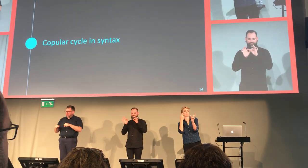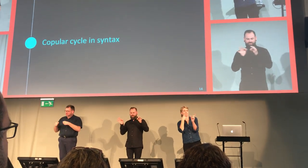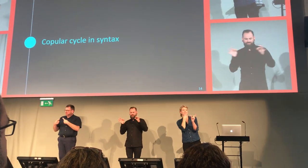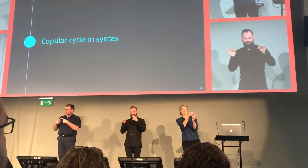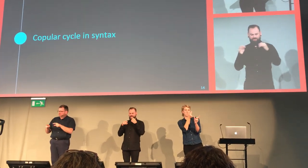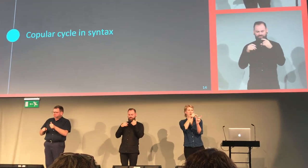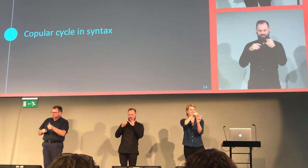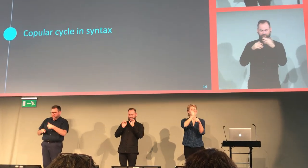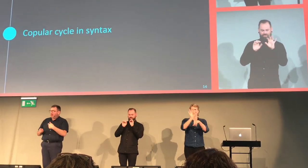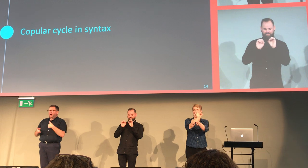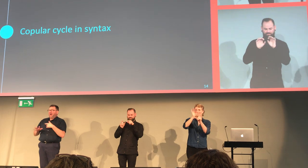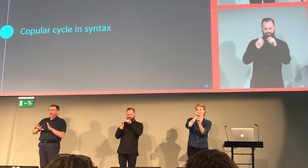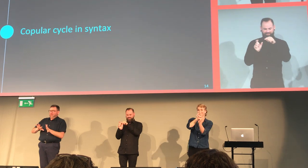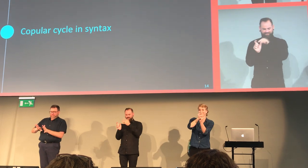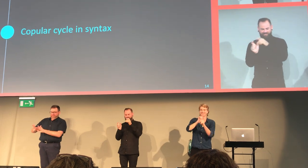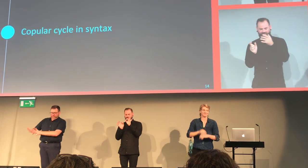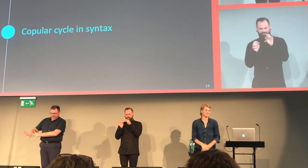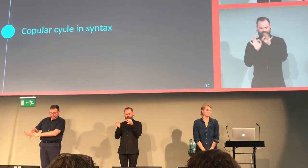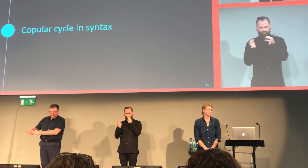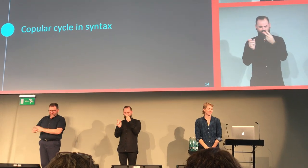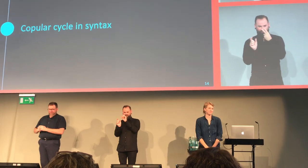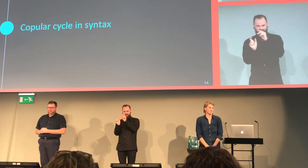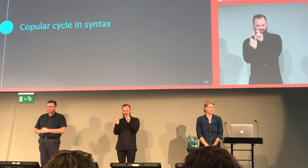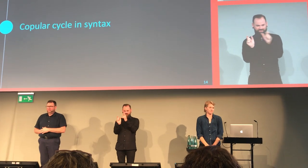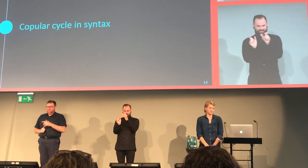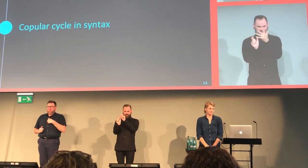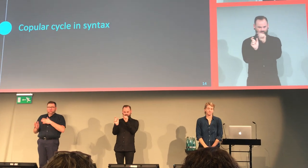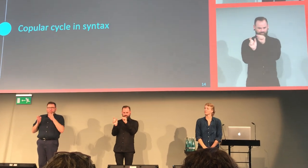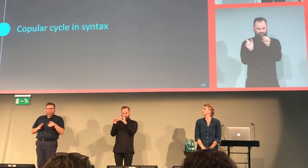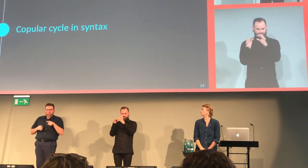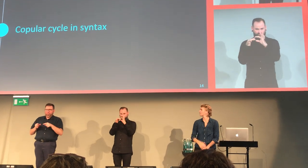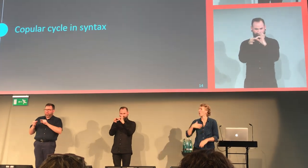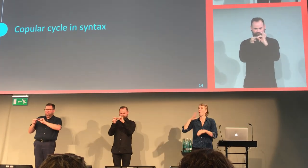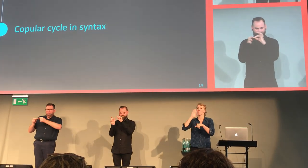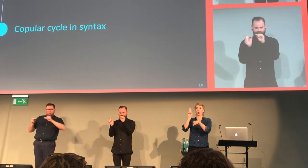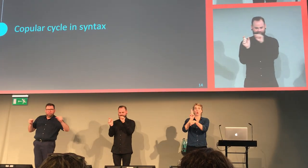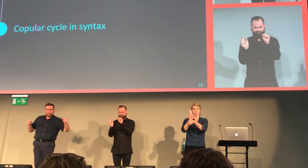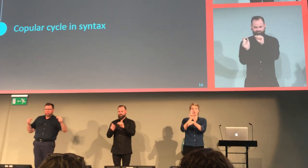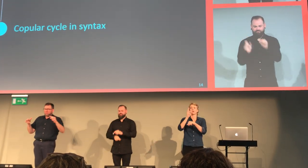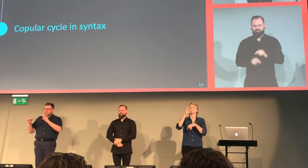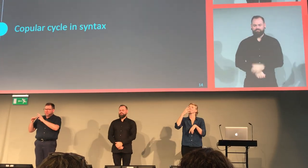a syntactical context. We're going to look at the form and the function of this word.